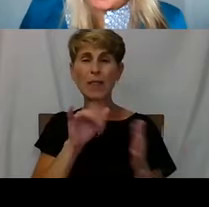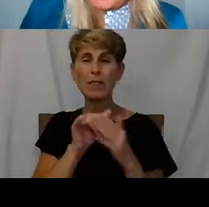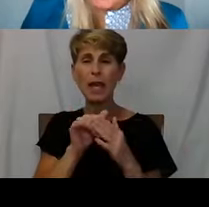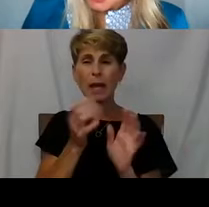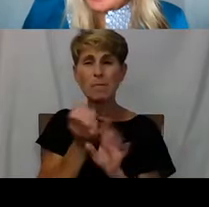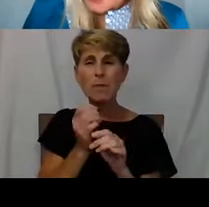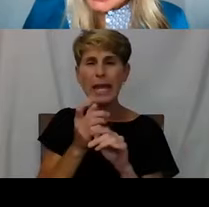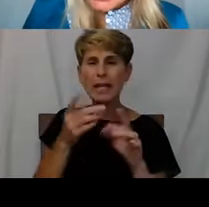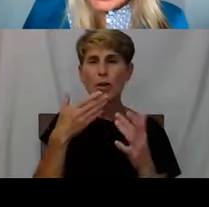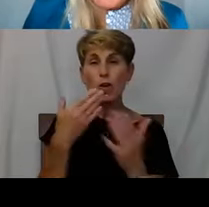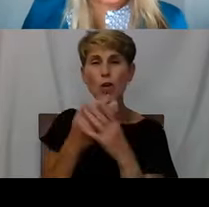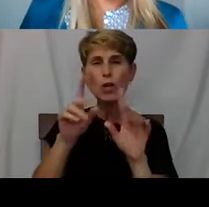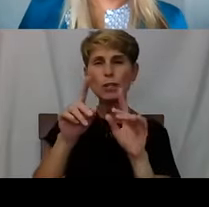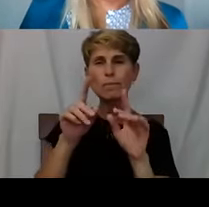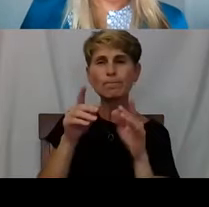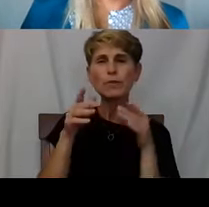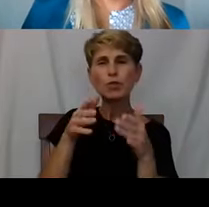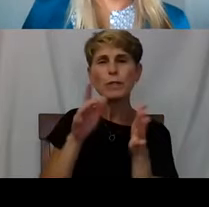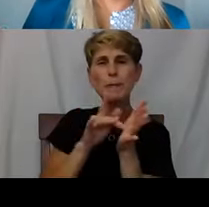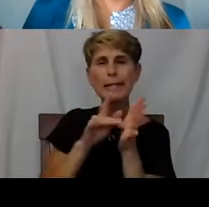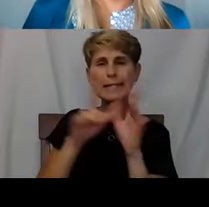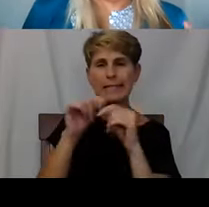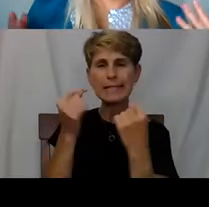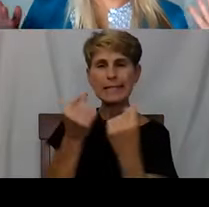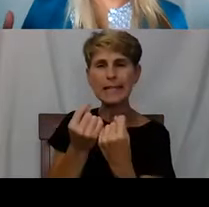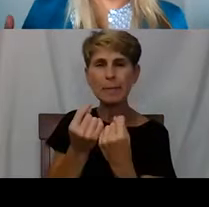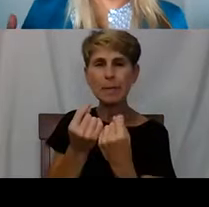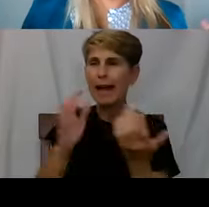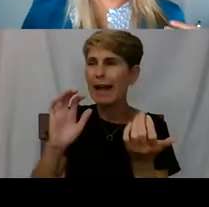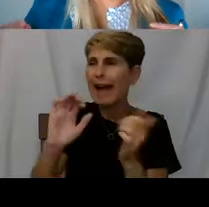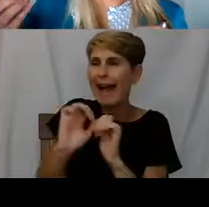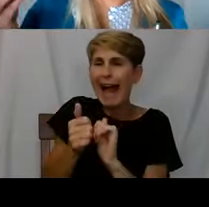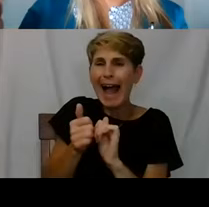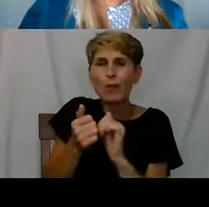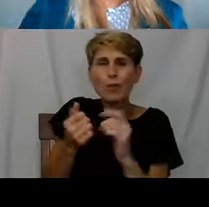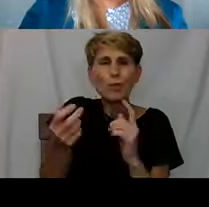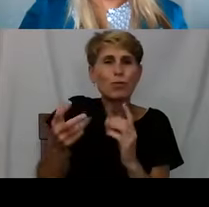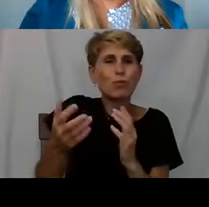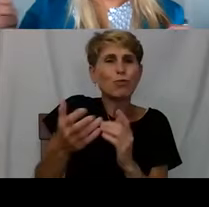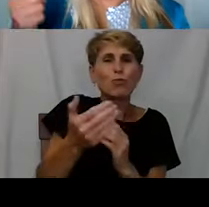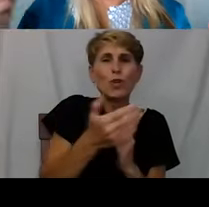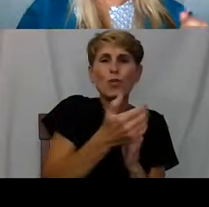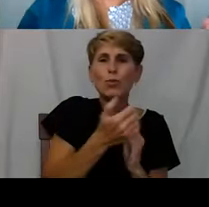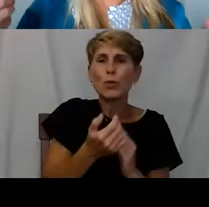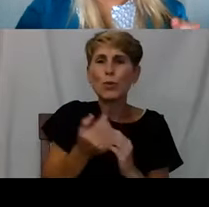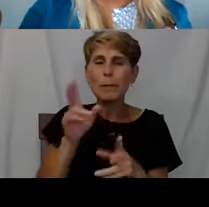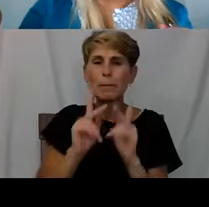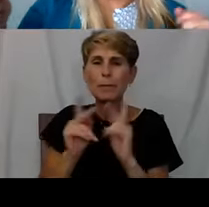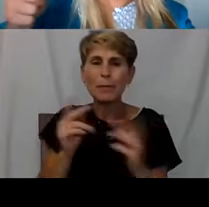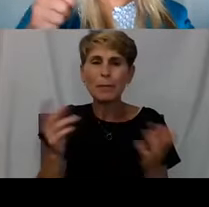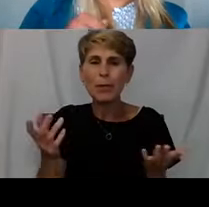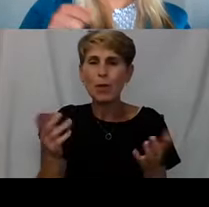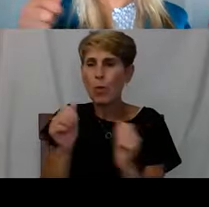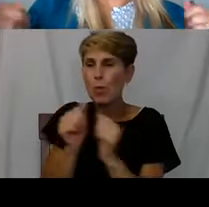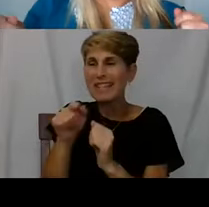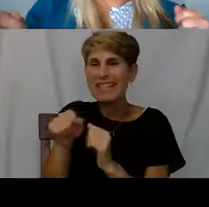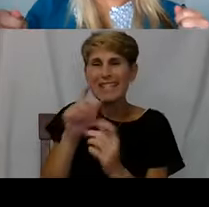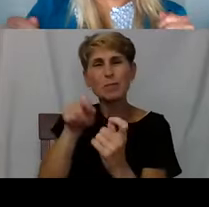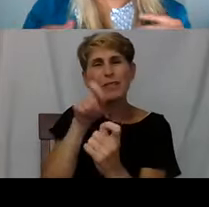But a couple of questions came in of like how do you recruit? How do you find this? Would this certain profession be good for this?